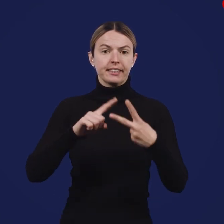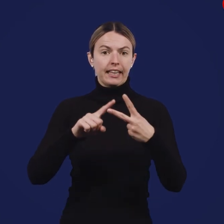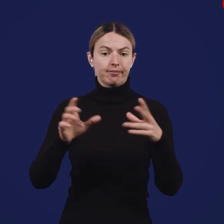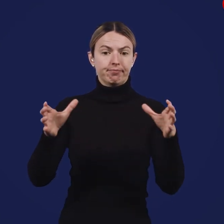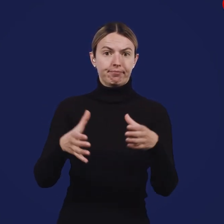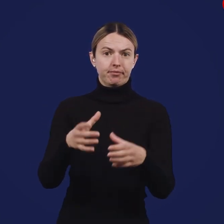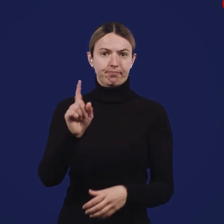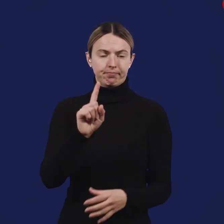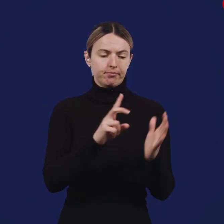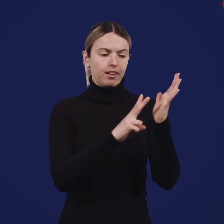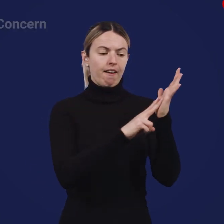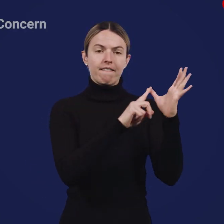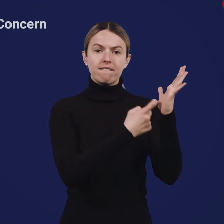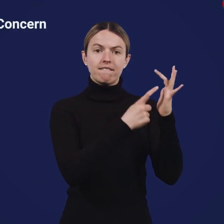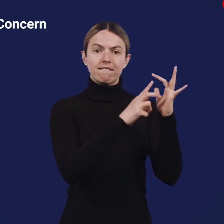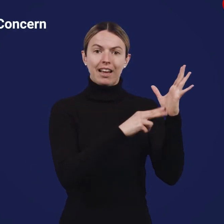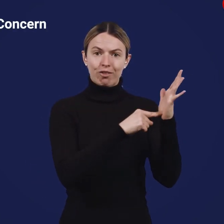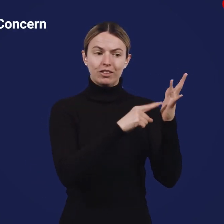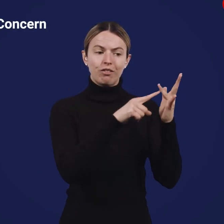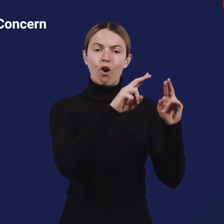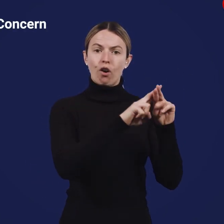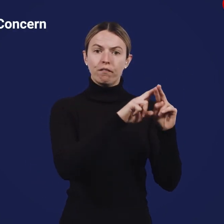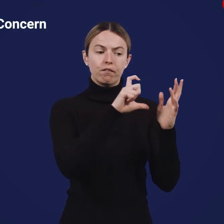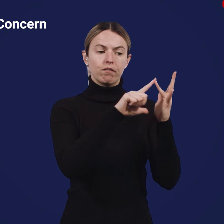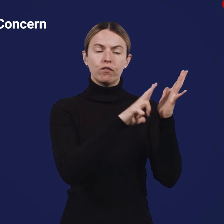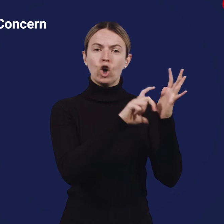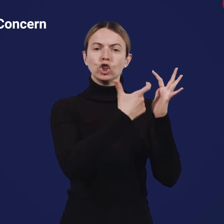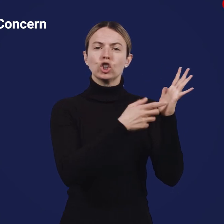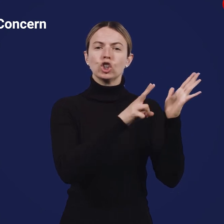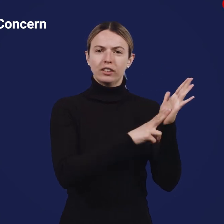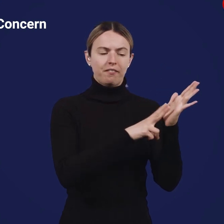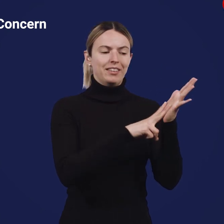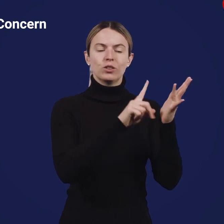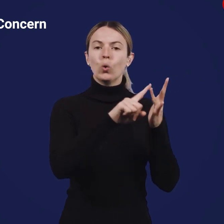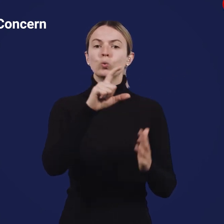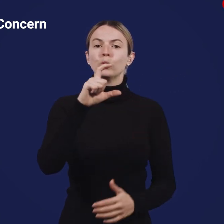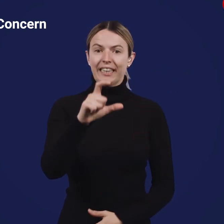The second category is Variant of Concern (VOC).